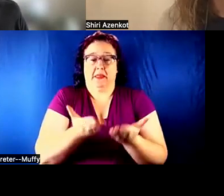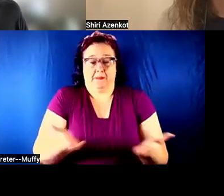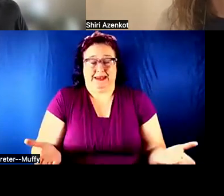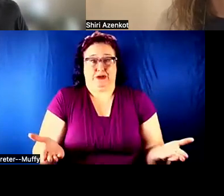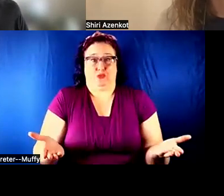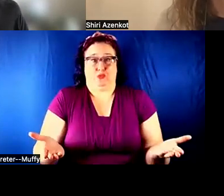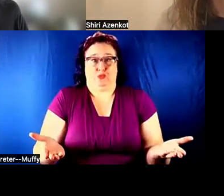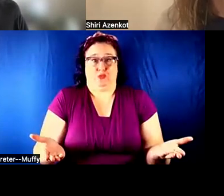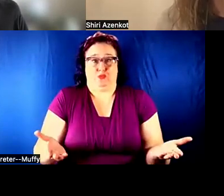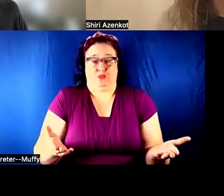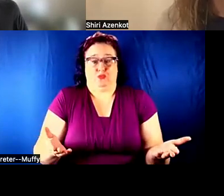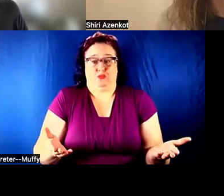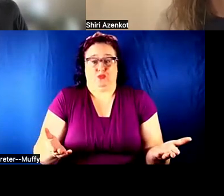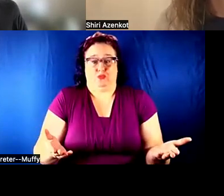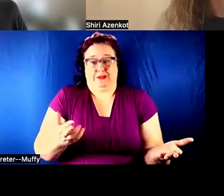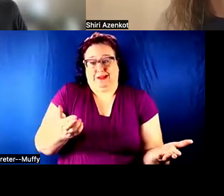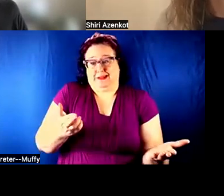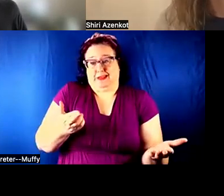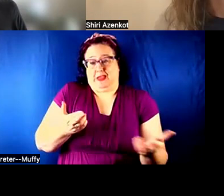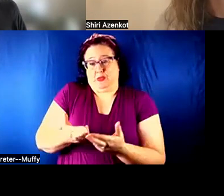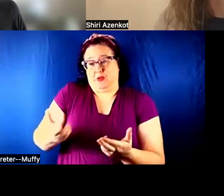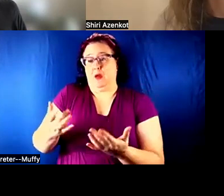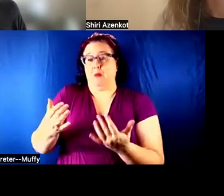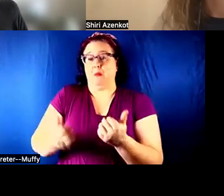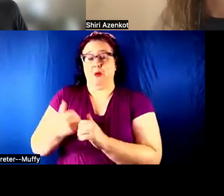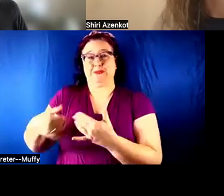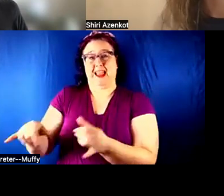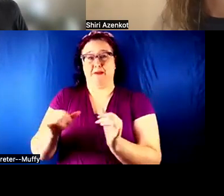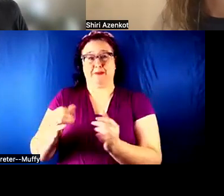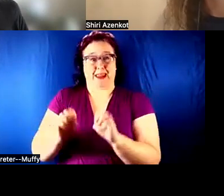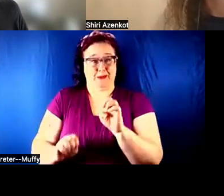KIND OF, I DON'T WANT TO SAY PLAY WITH THE EQUIPMENT, BUT USE THE EQUIPMENT BECAUSE IF YOU'RE